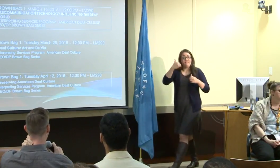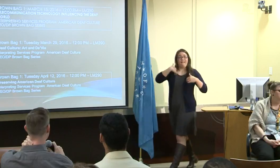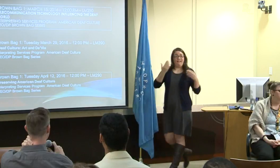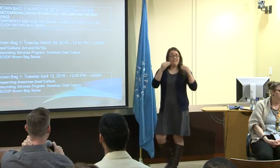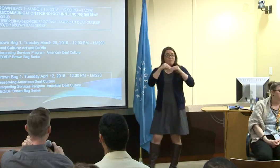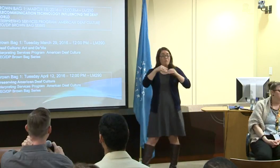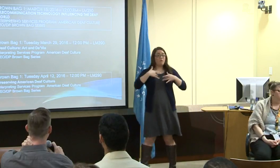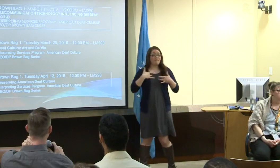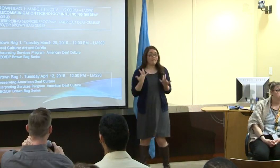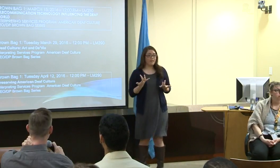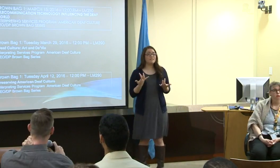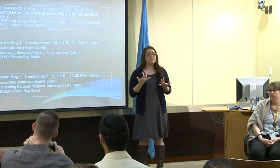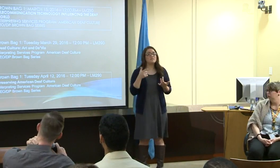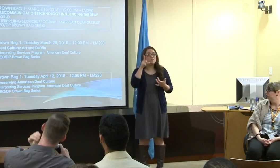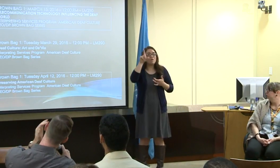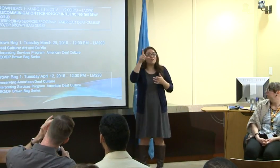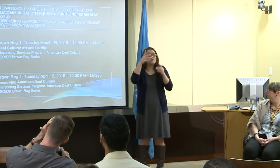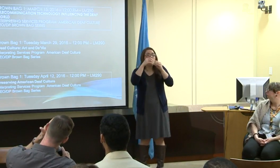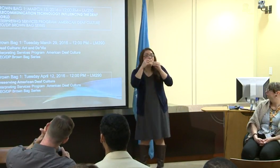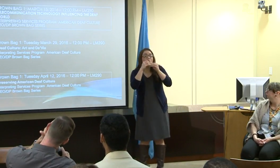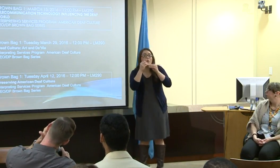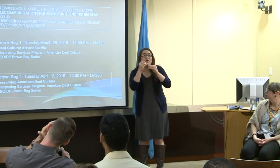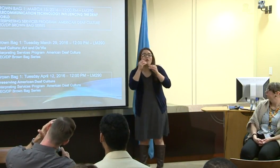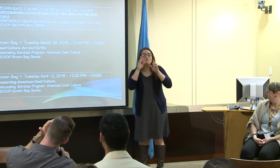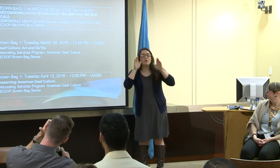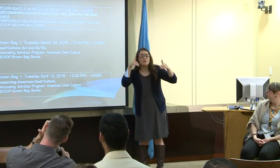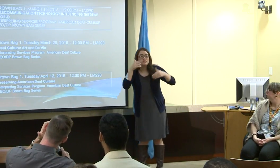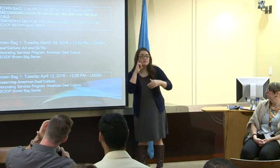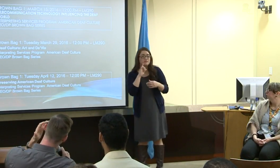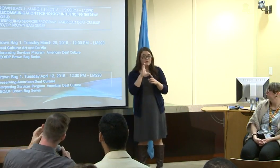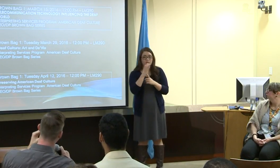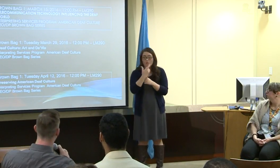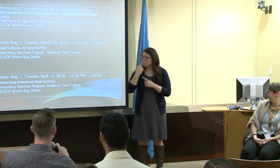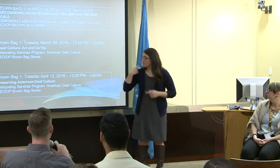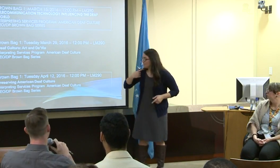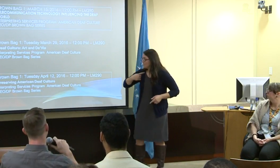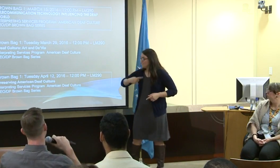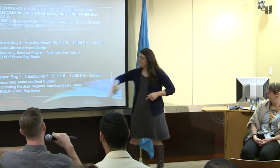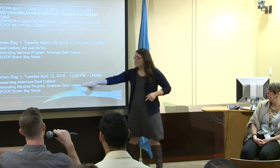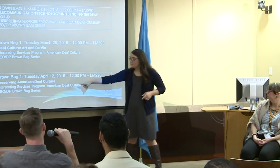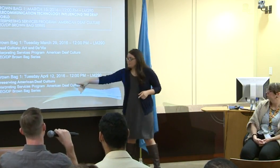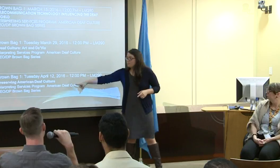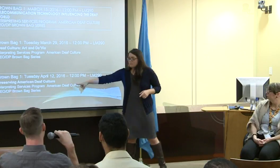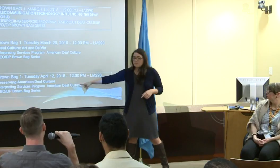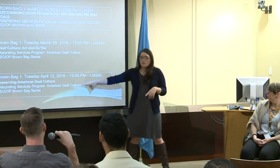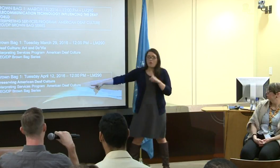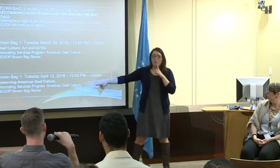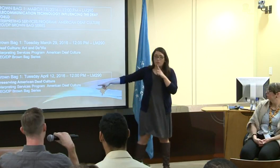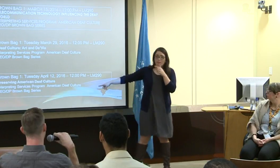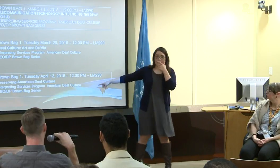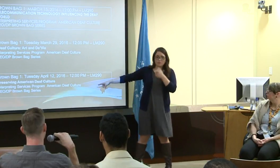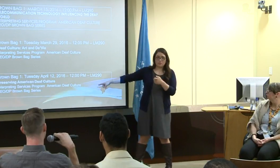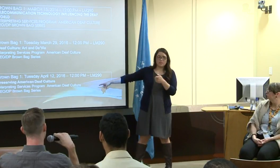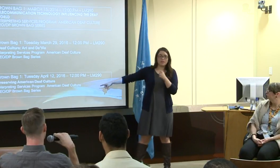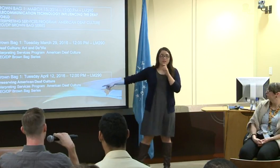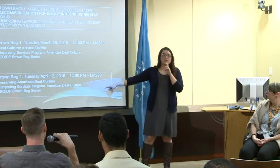And so remember I told you that there were other upcoming events? There was one more that is deaf culture-focused.